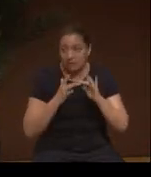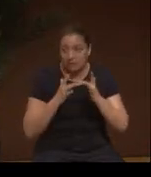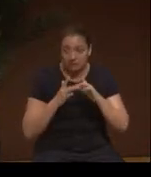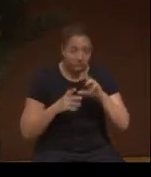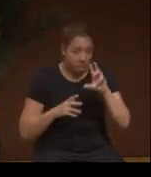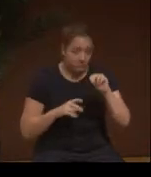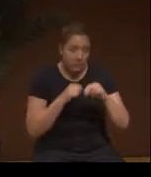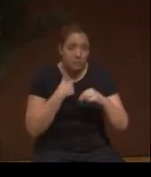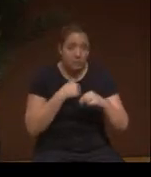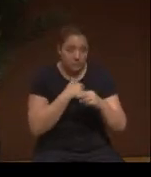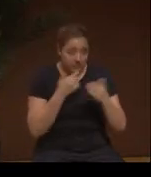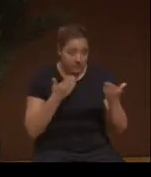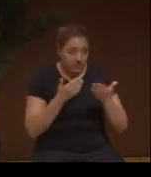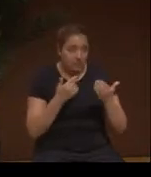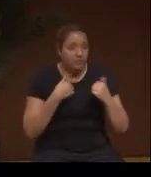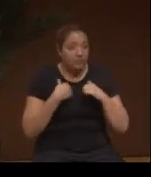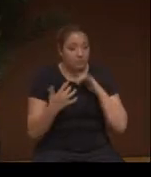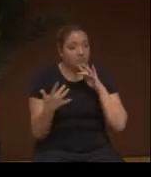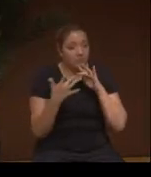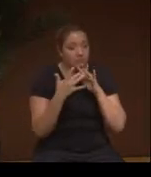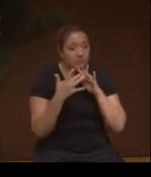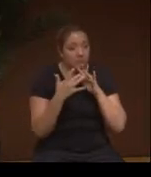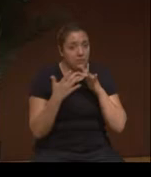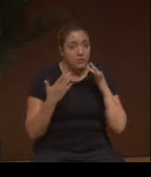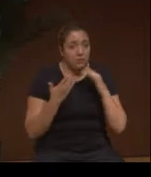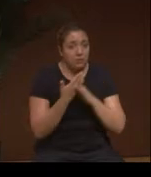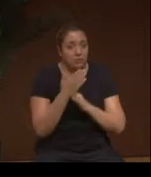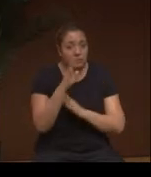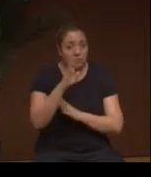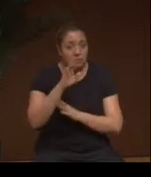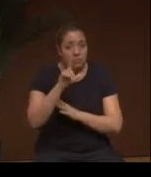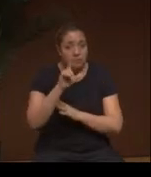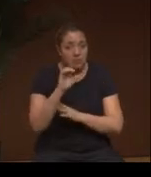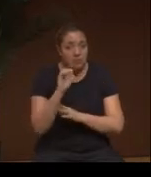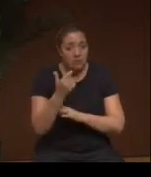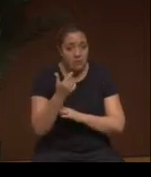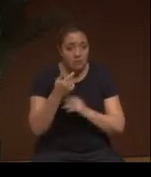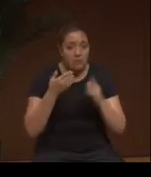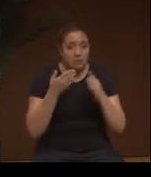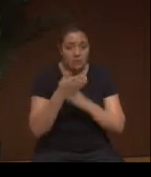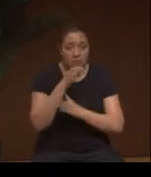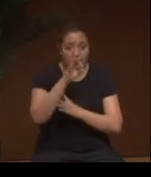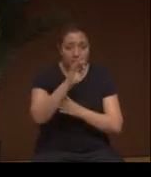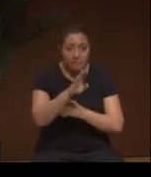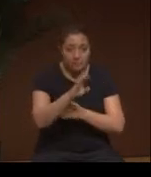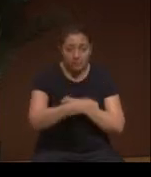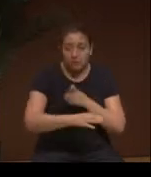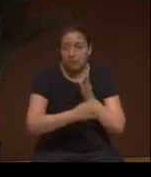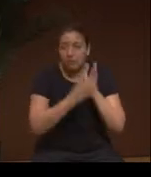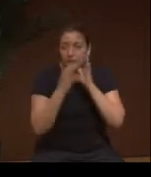We can be reached through our blog. We can be reached through Facebook.